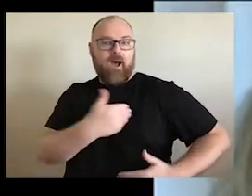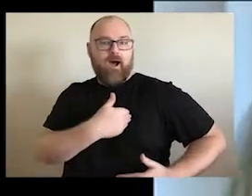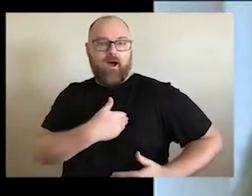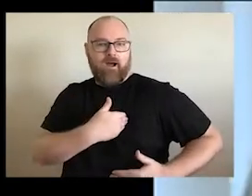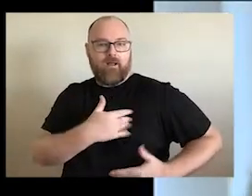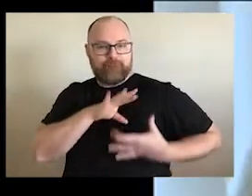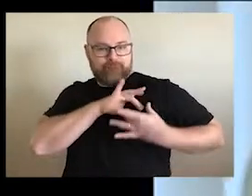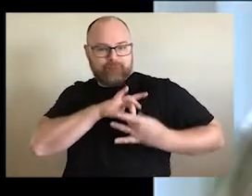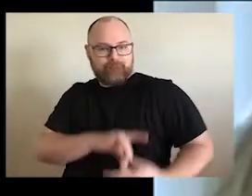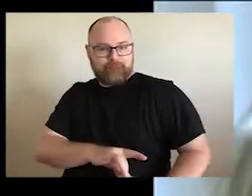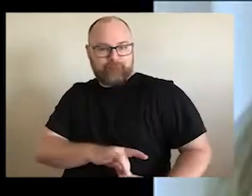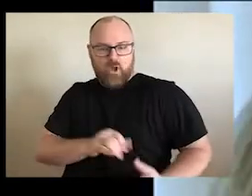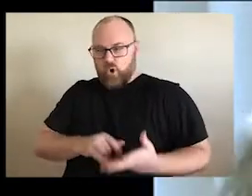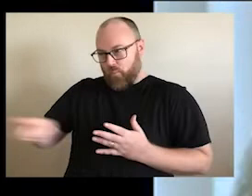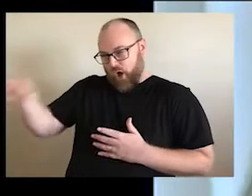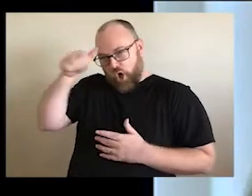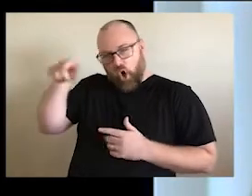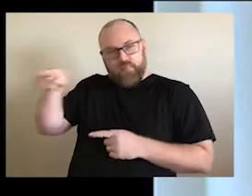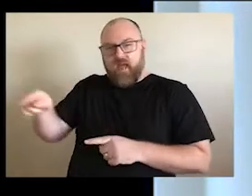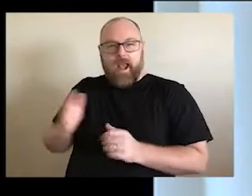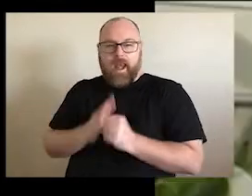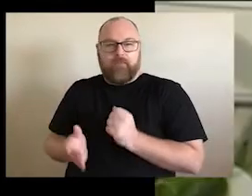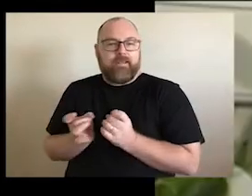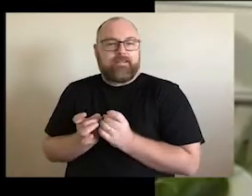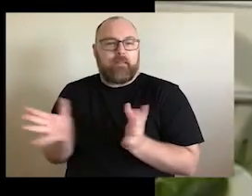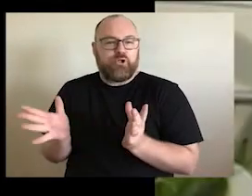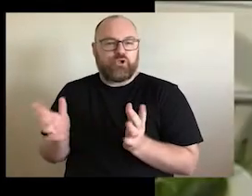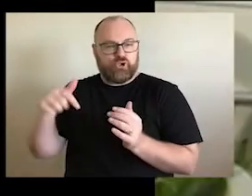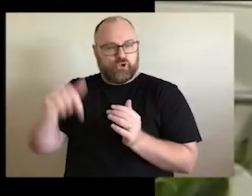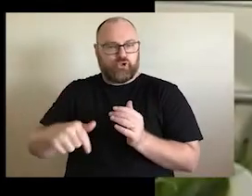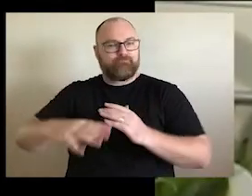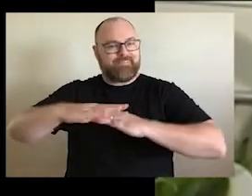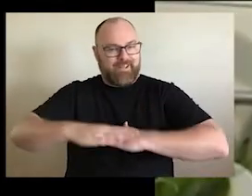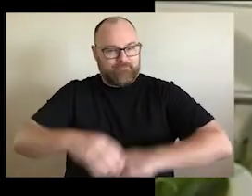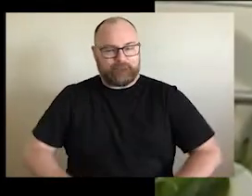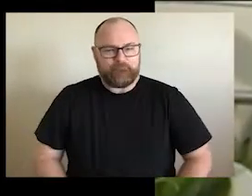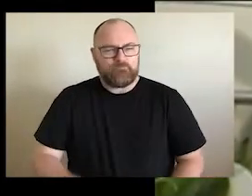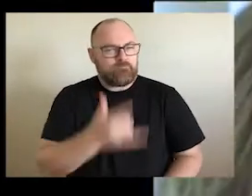therefore they would never damage the land either. And he said, you know, what, a shame white fellas